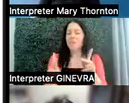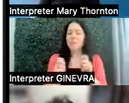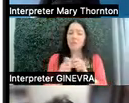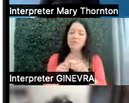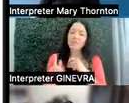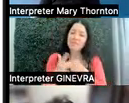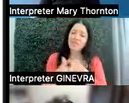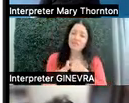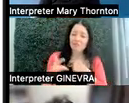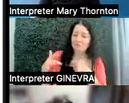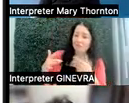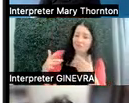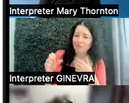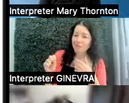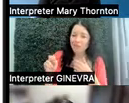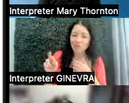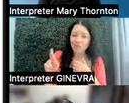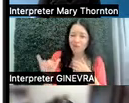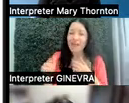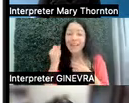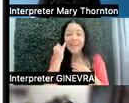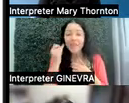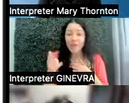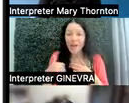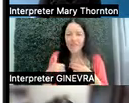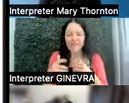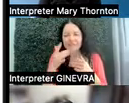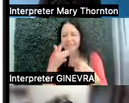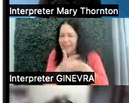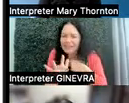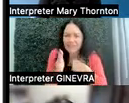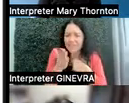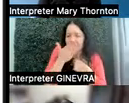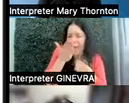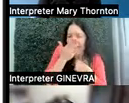Like if you have very, very sensitive smell, there may be a smell in an environment